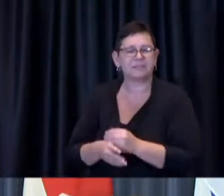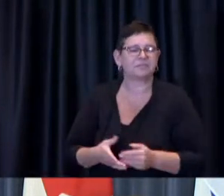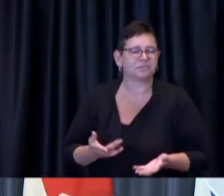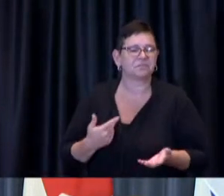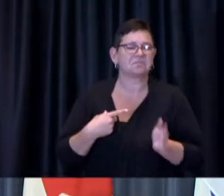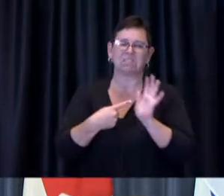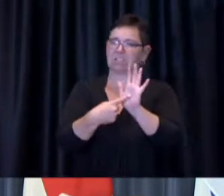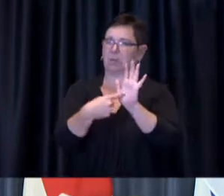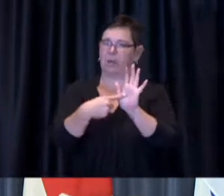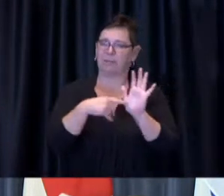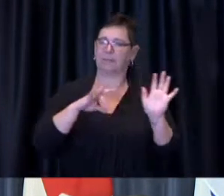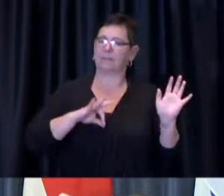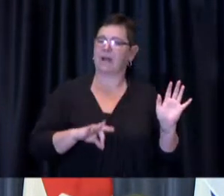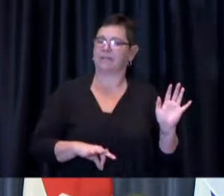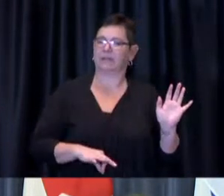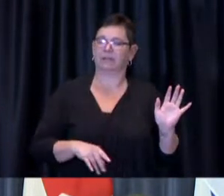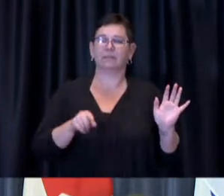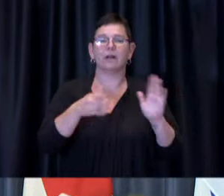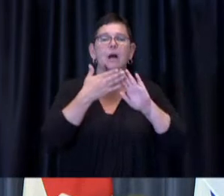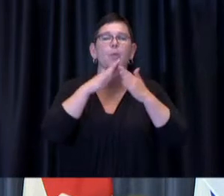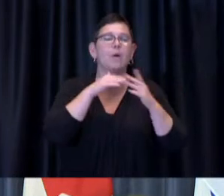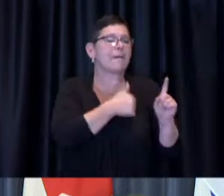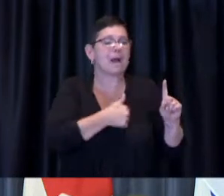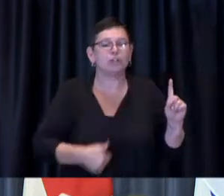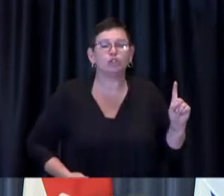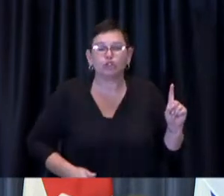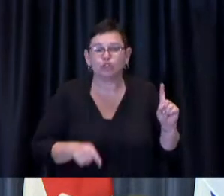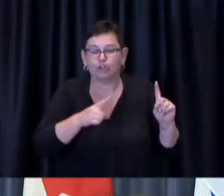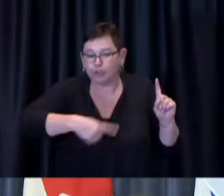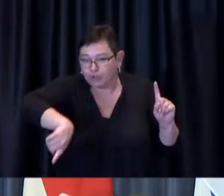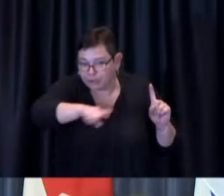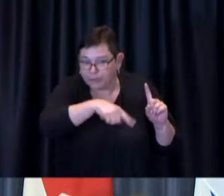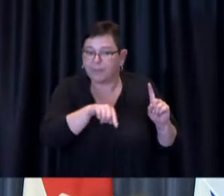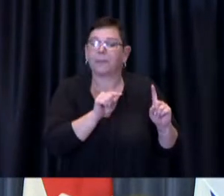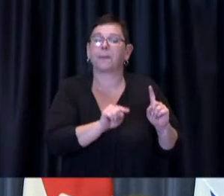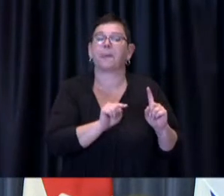put in place a long time ago they have been going door-to-door in some of these under-vaccinated